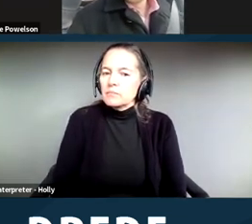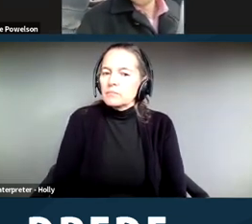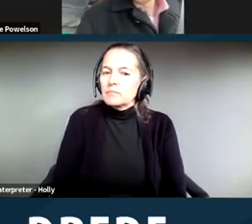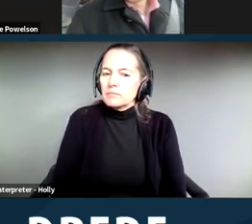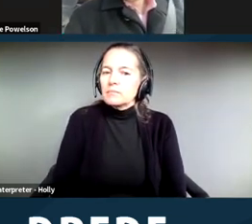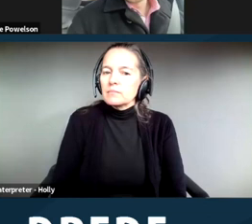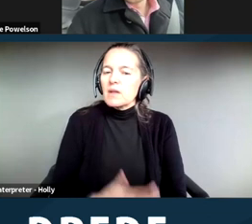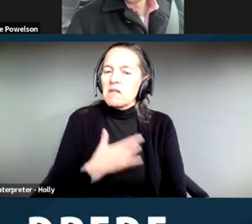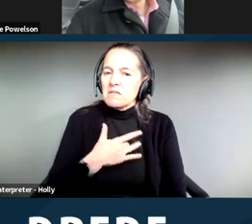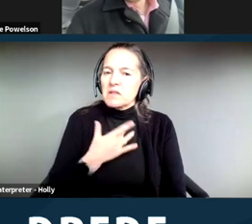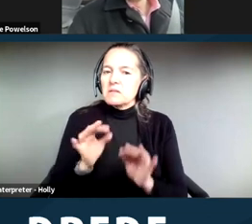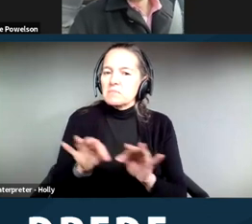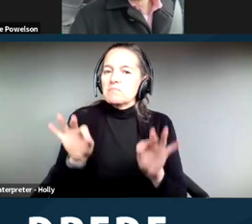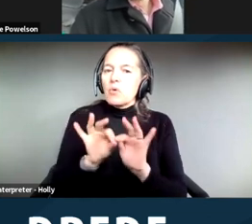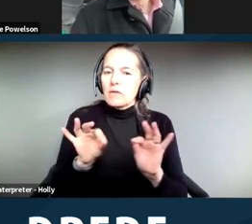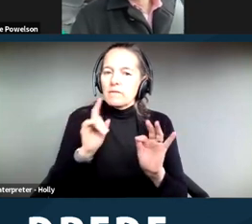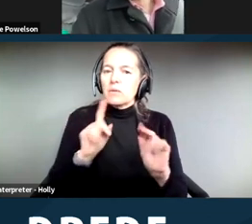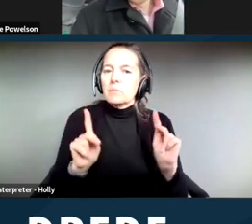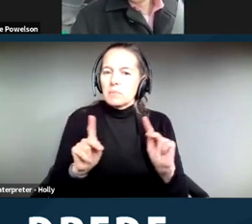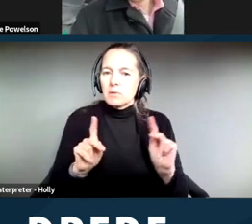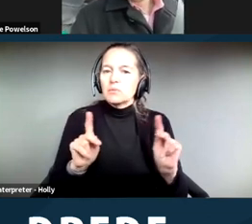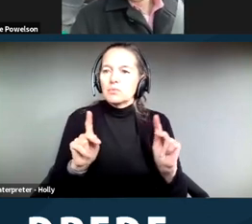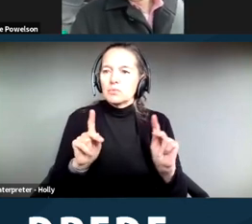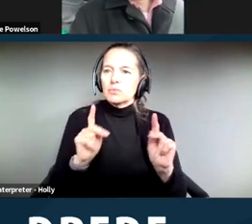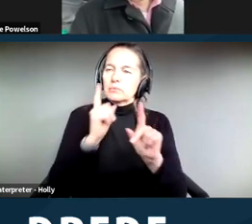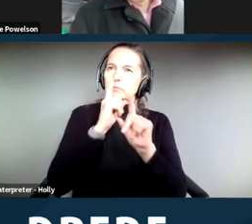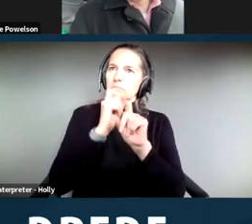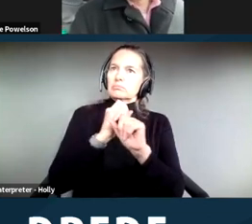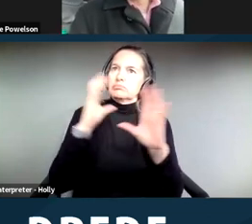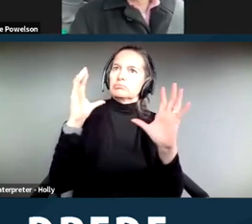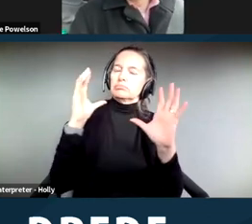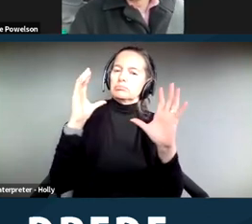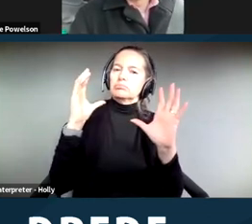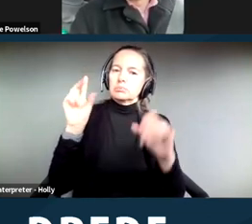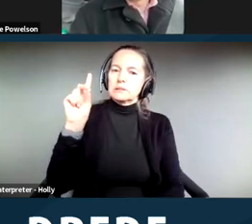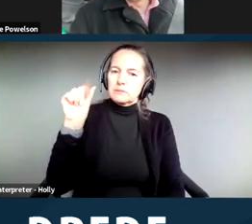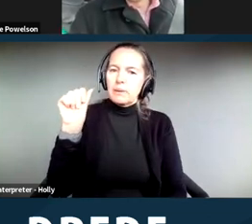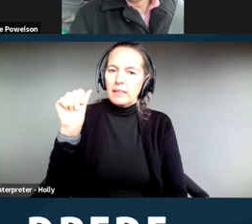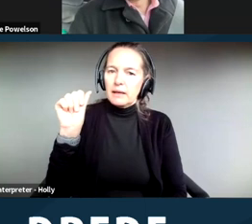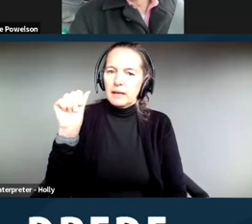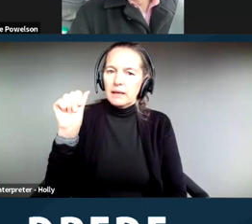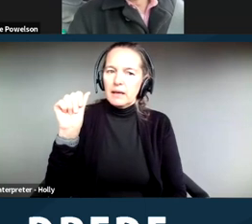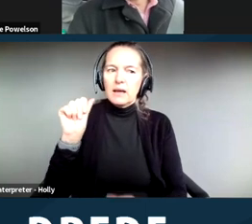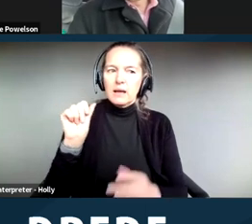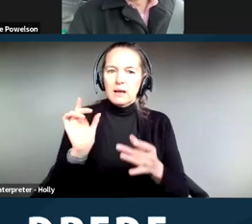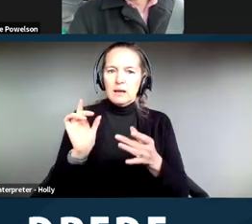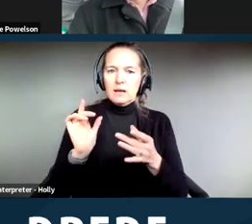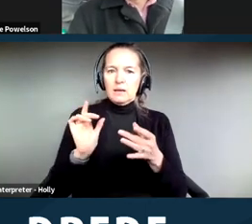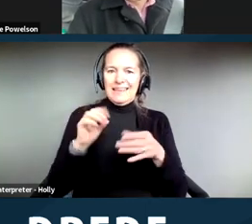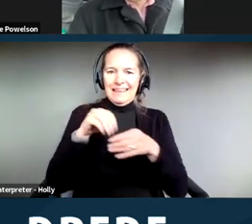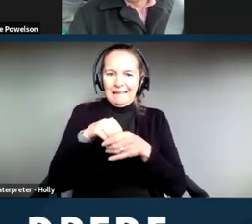to think about, is the disability in the context of the neighborhood. Think about